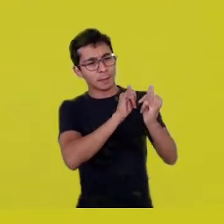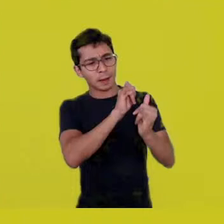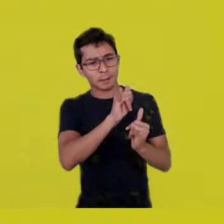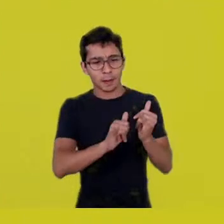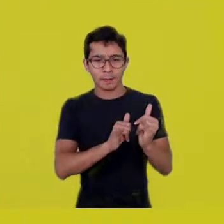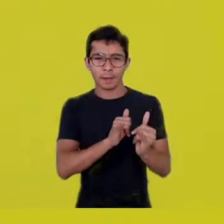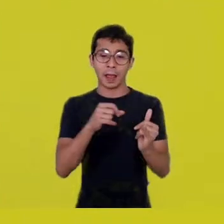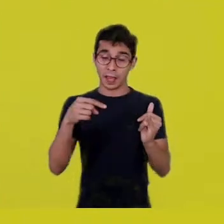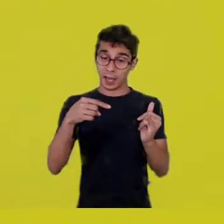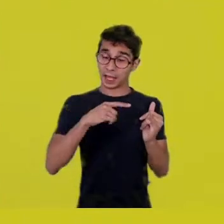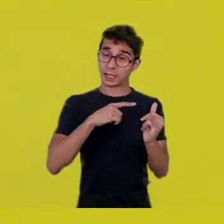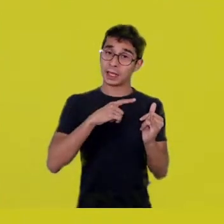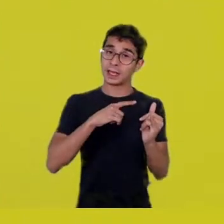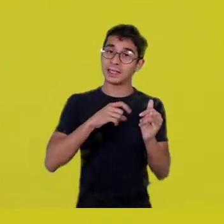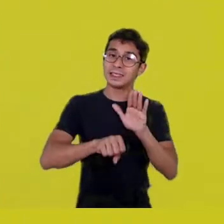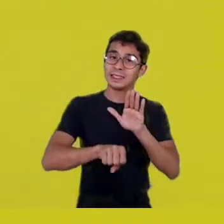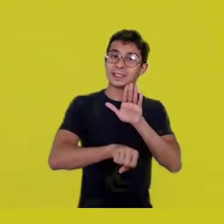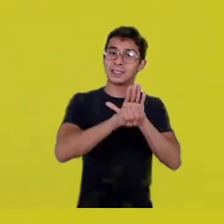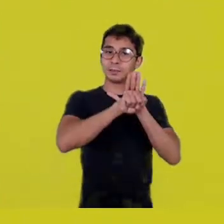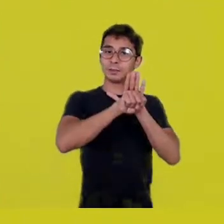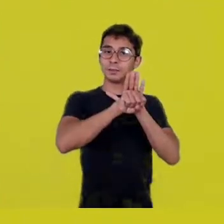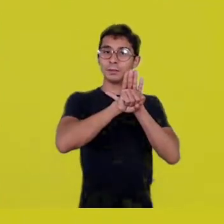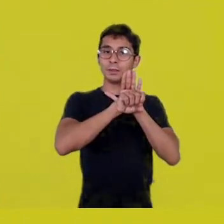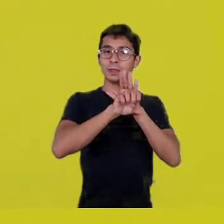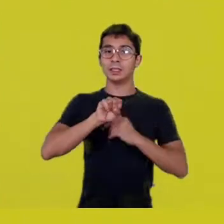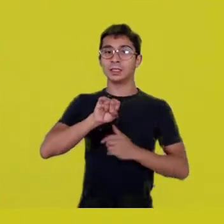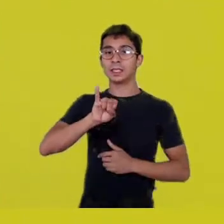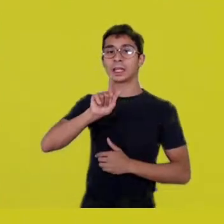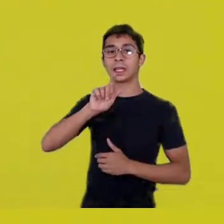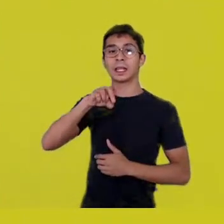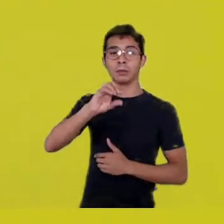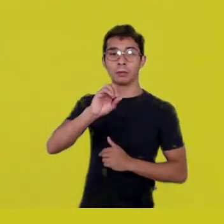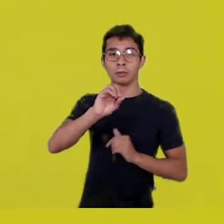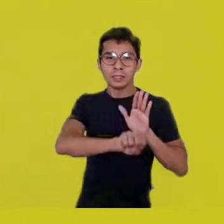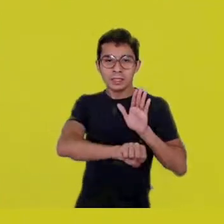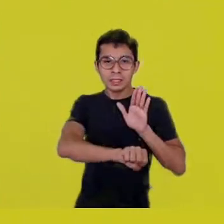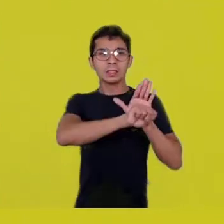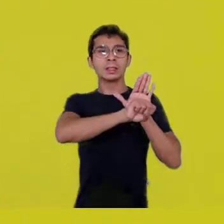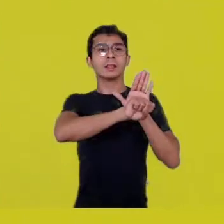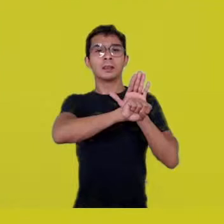that they believed would help their children